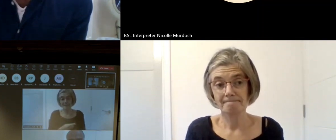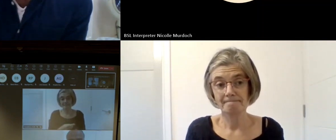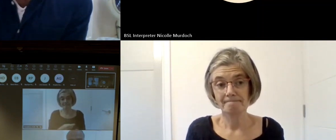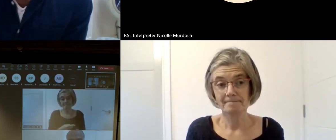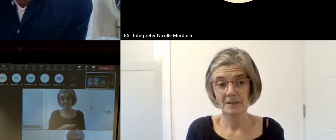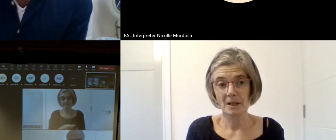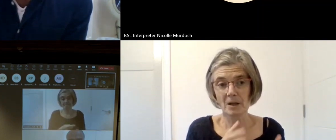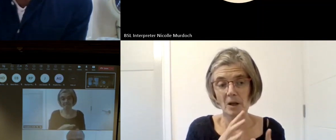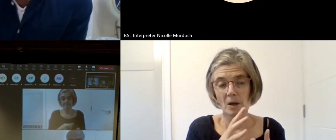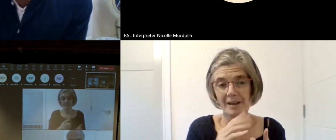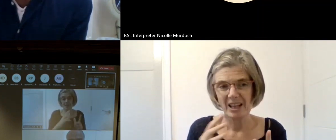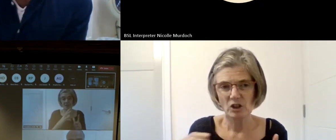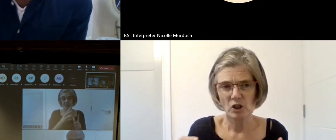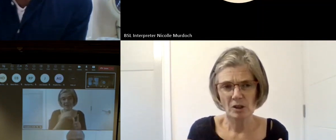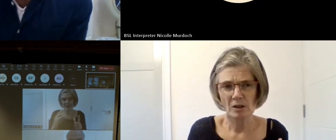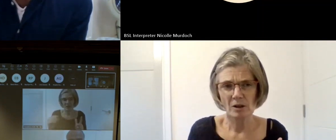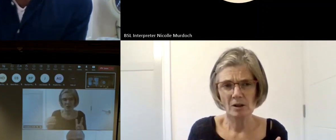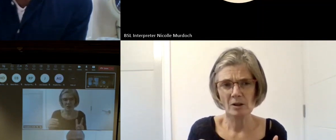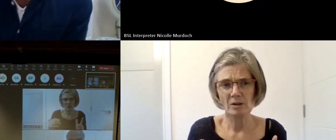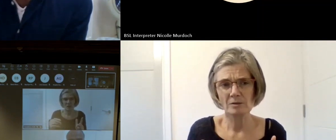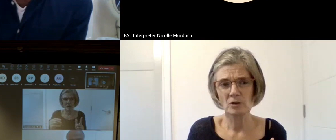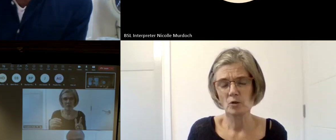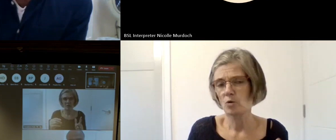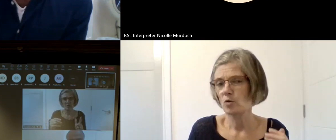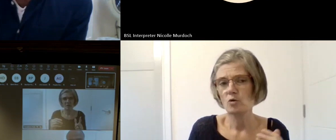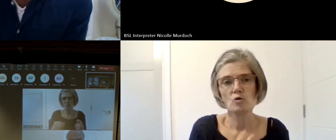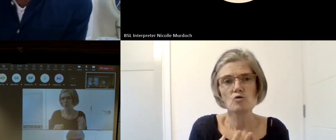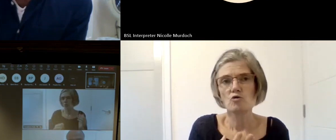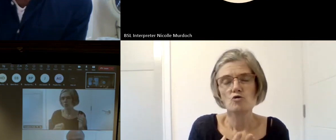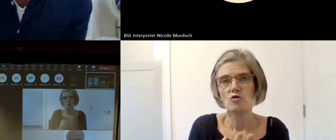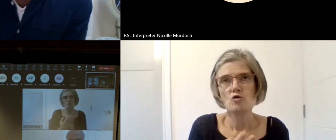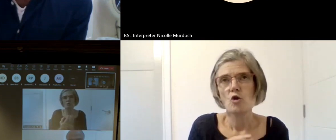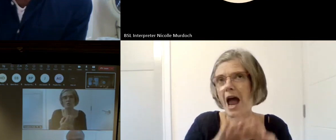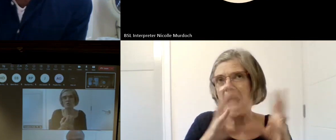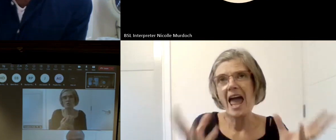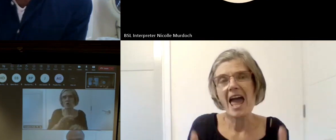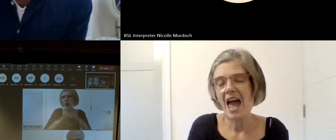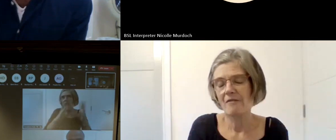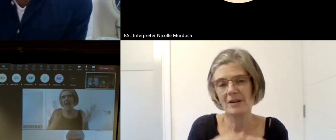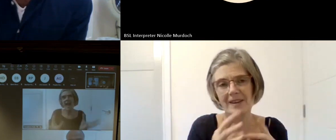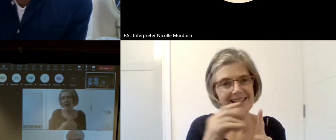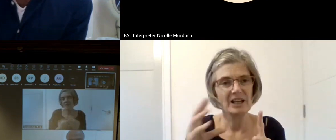we're all apparently living this new AG digital so I guess what youed so what are you doing in